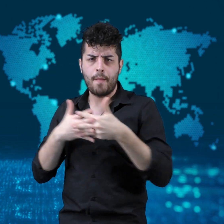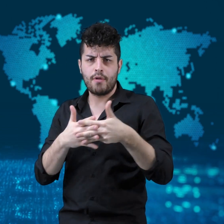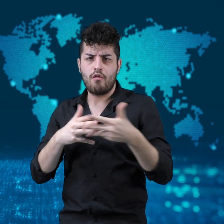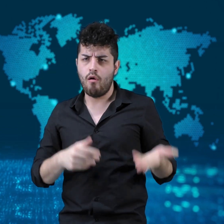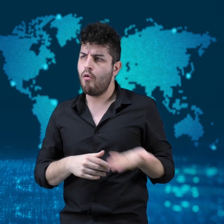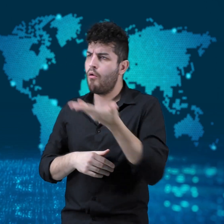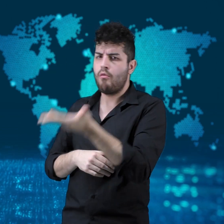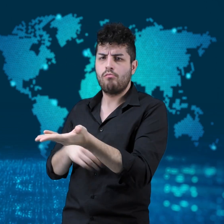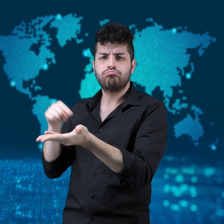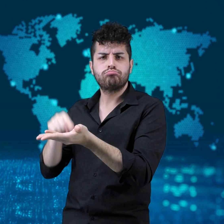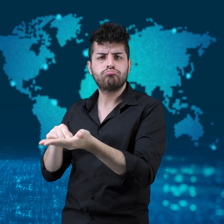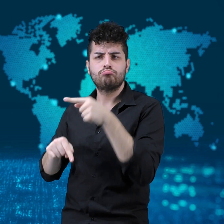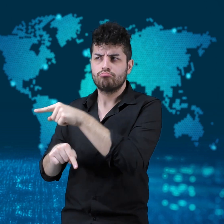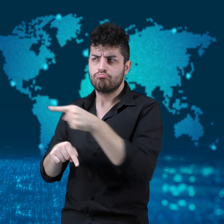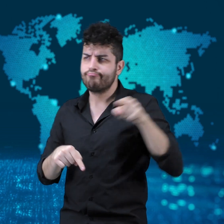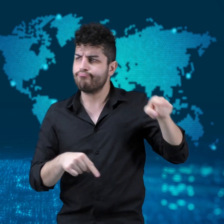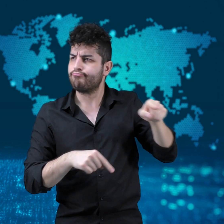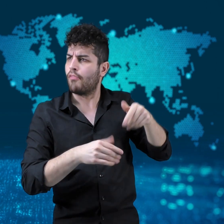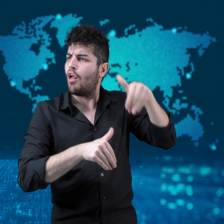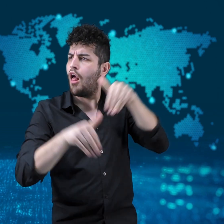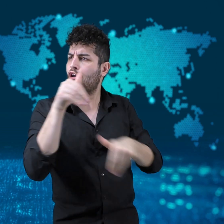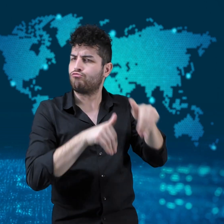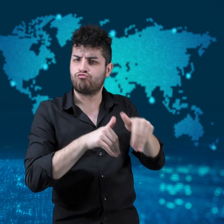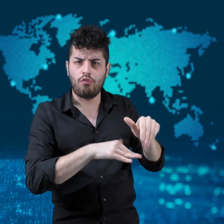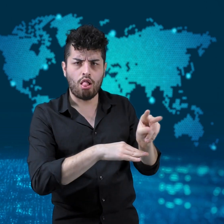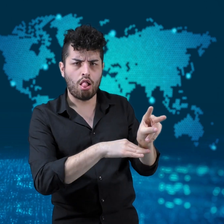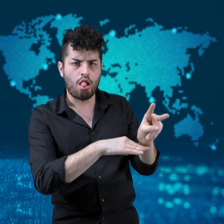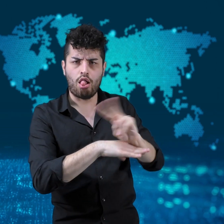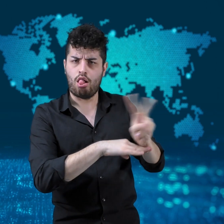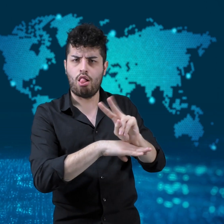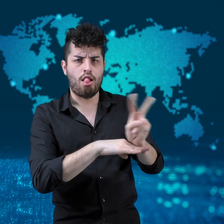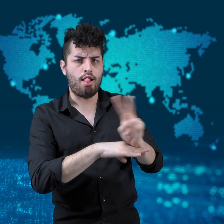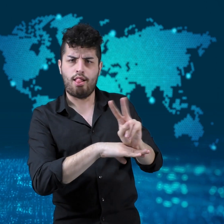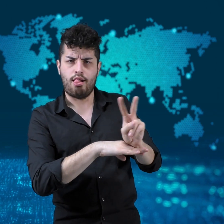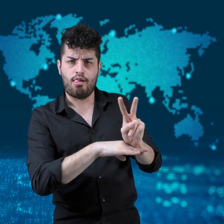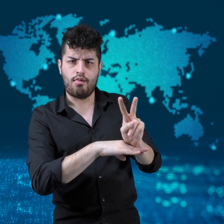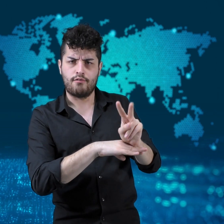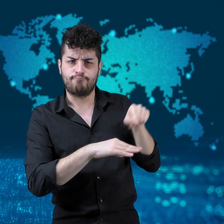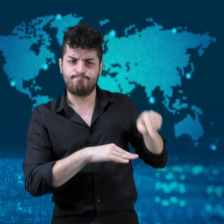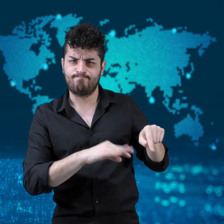overturn the vote in several key states.